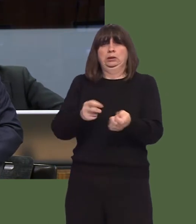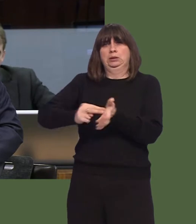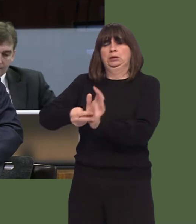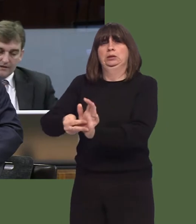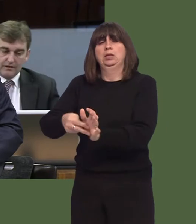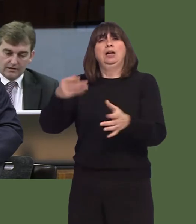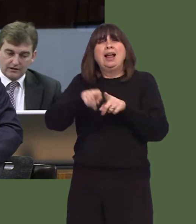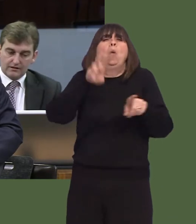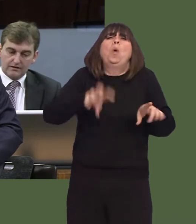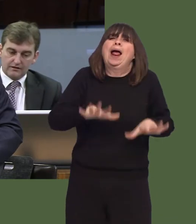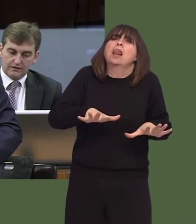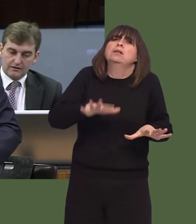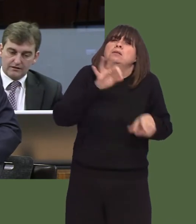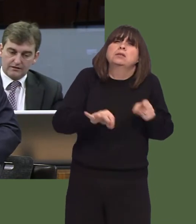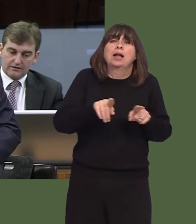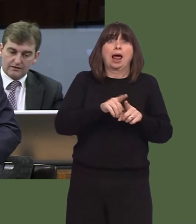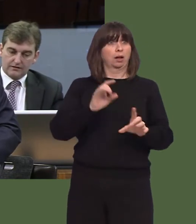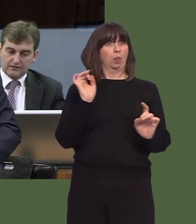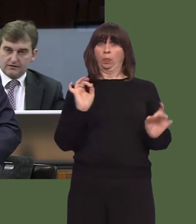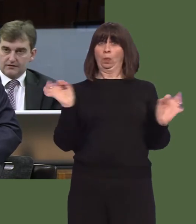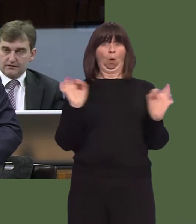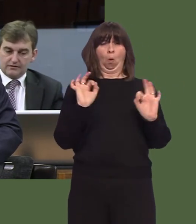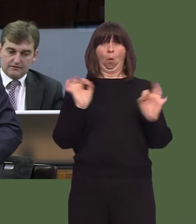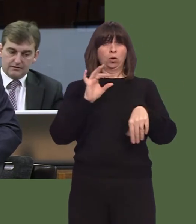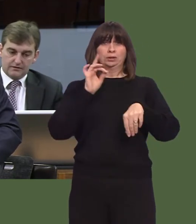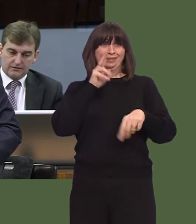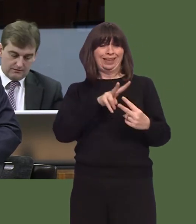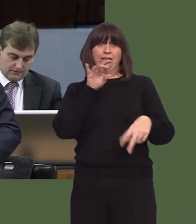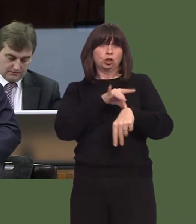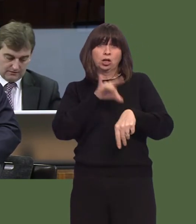to Walesósuch as no out-of-hours provision whatsoever here in the capital city of Cardiff